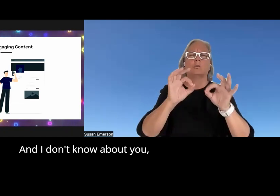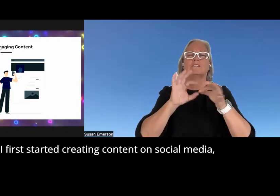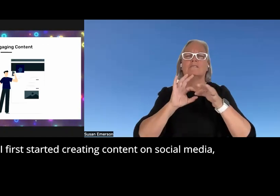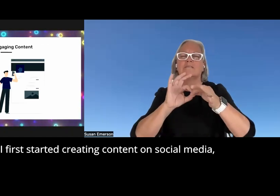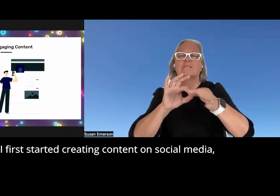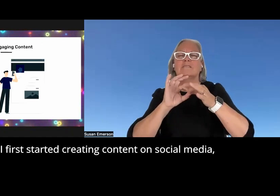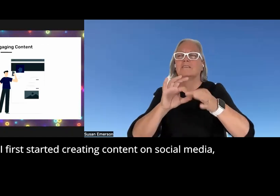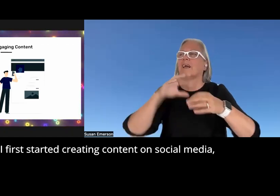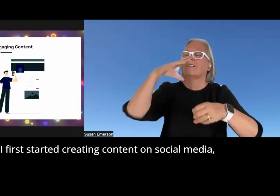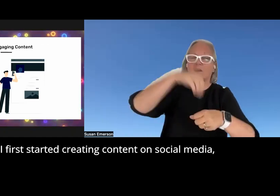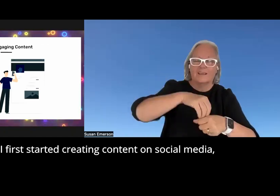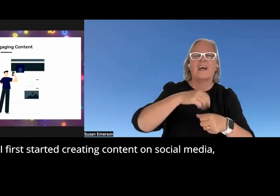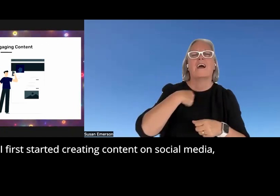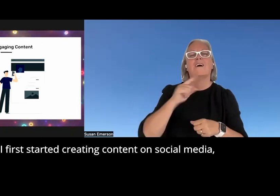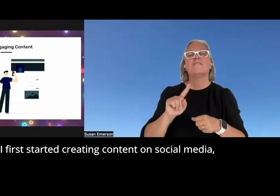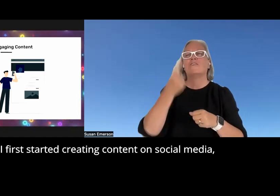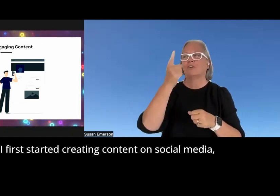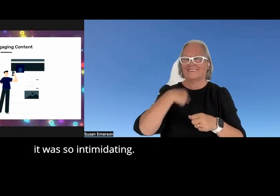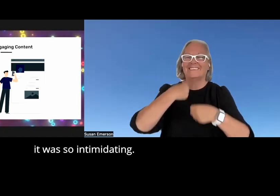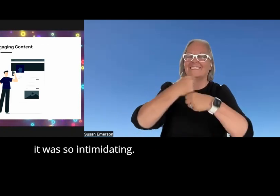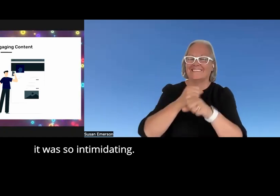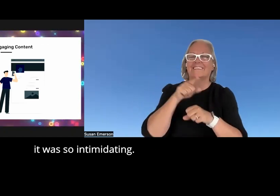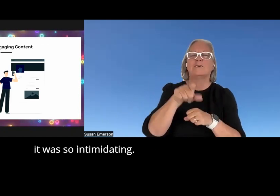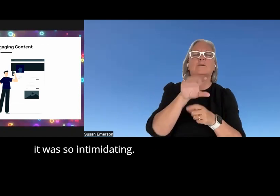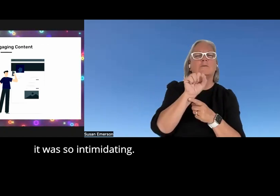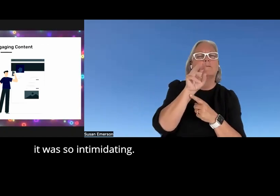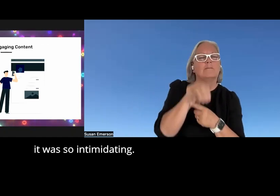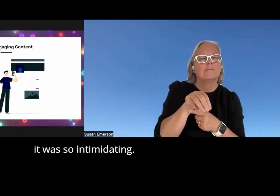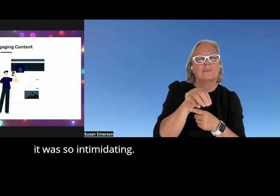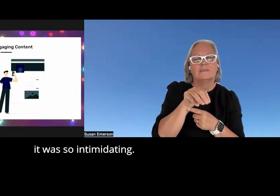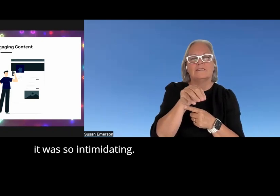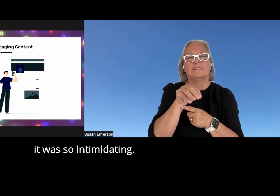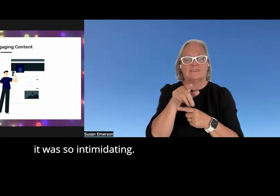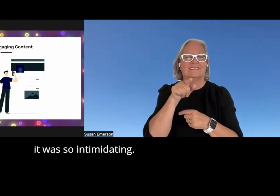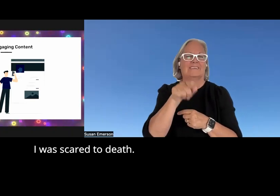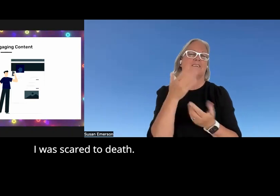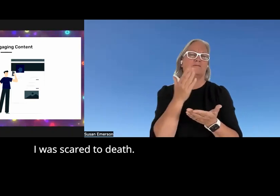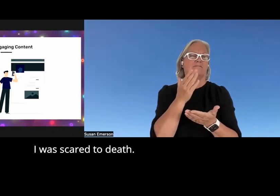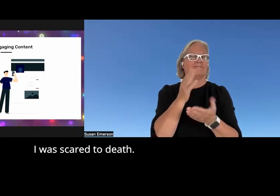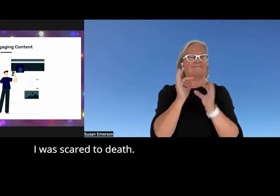you but when I first started creating content on social media it was so intimidating I was scared